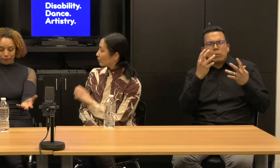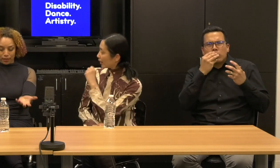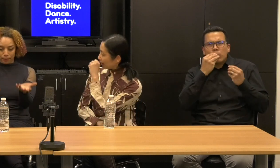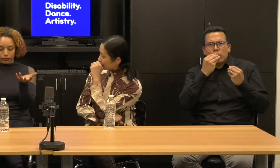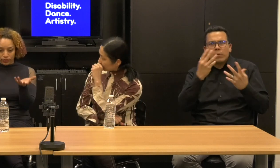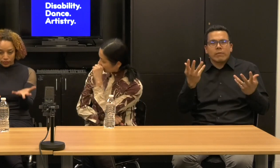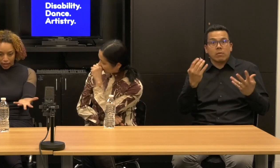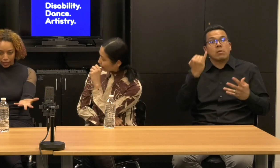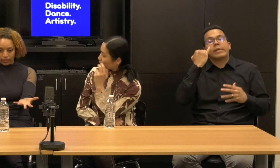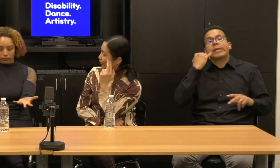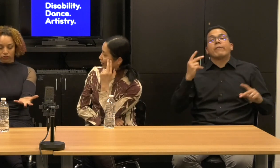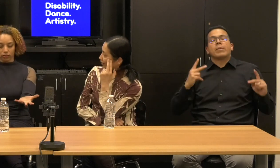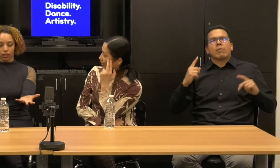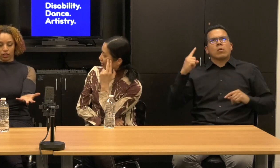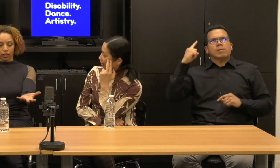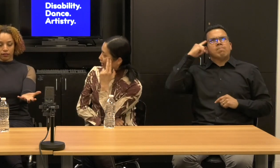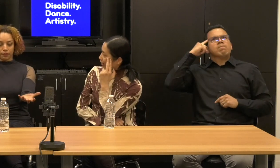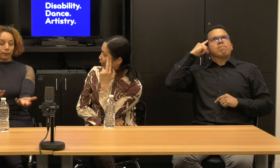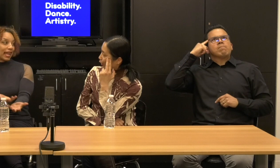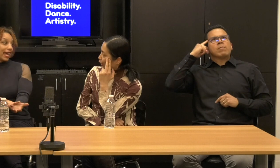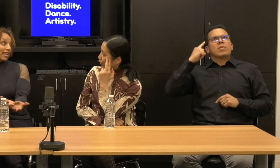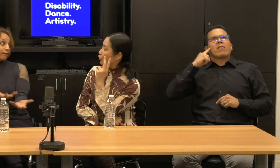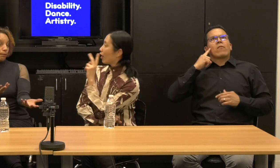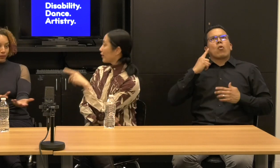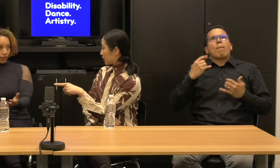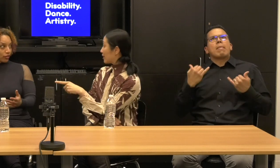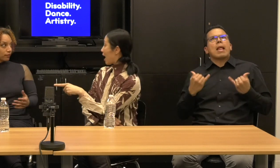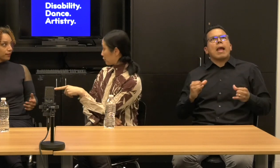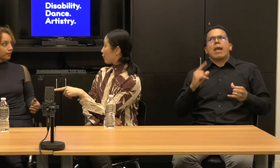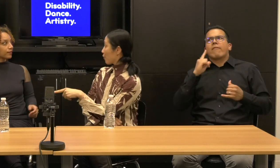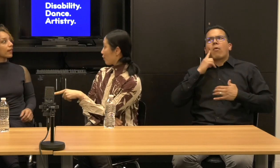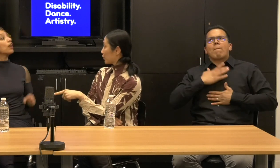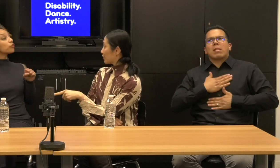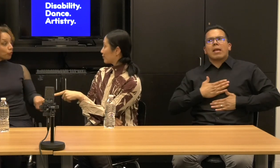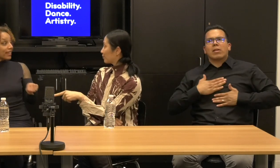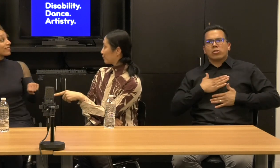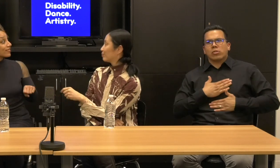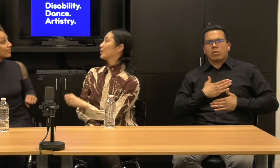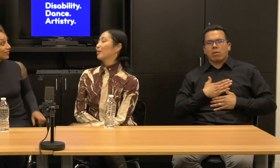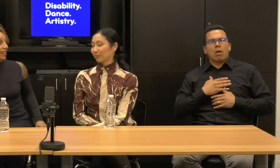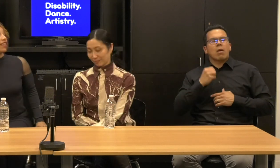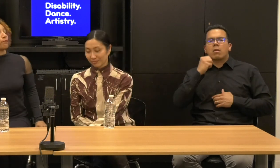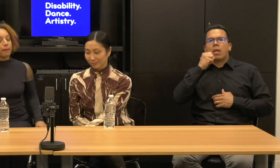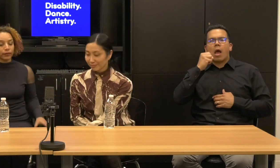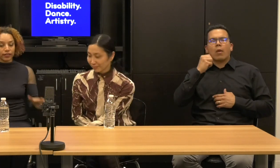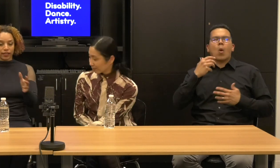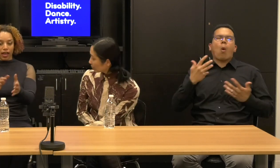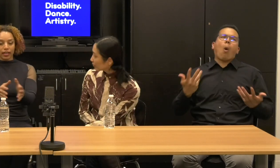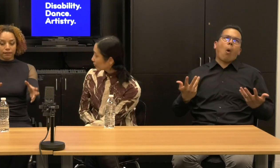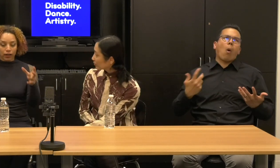This is what it could be if it were designed for play. Janet: not as an afterthought, right? Alice: Yeah. Right.